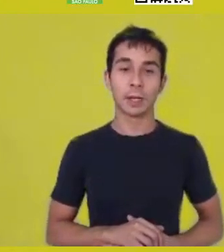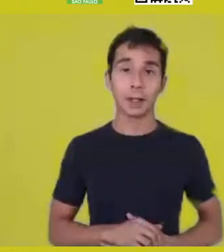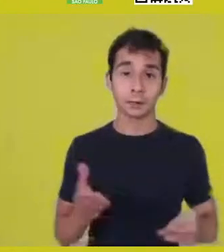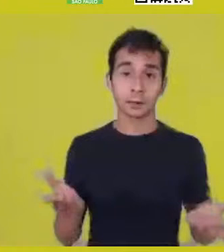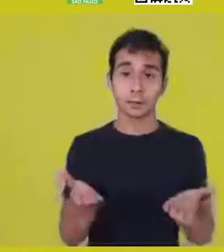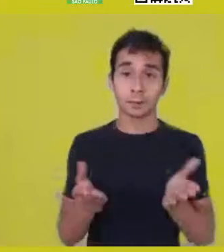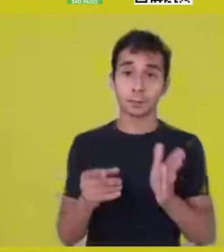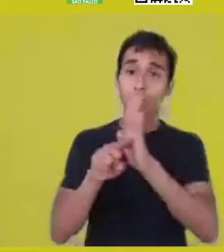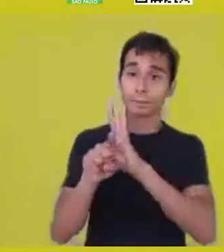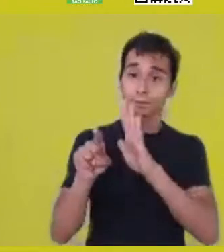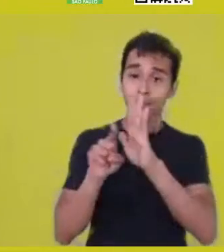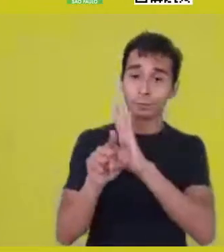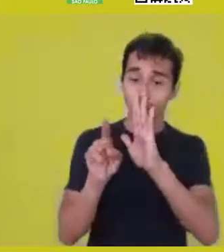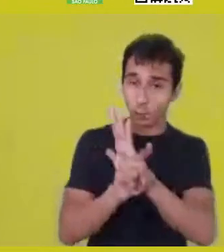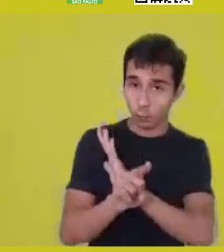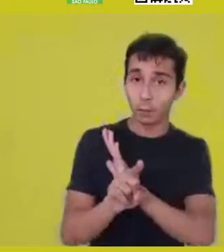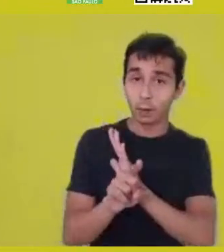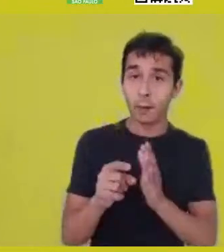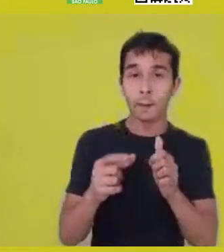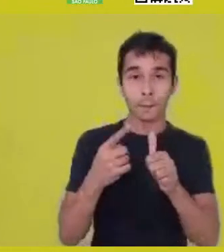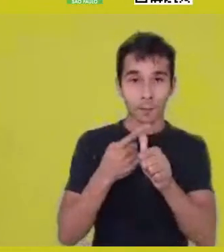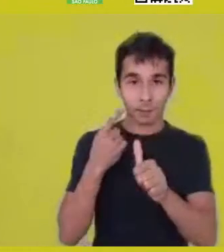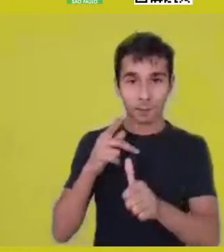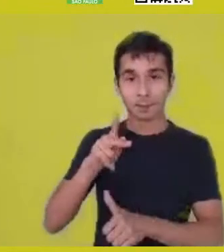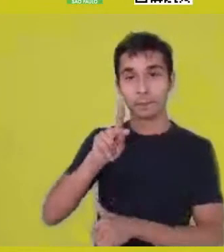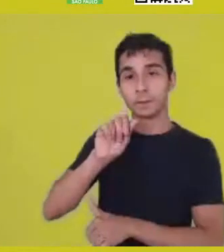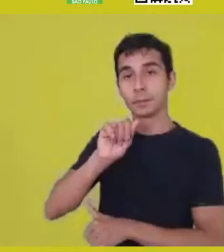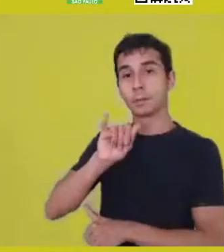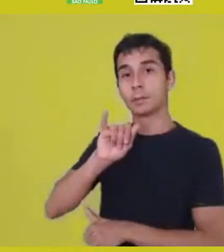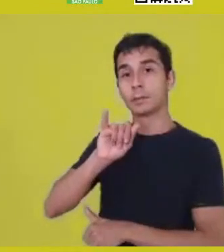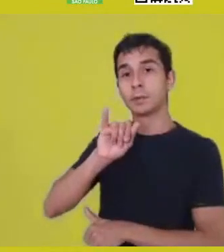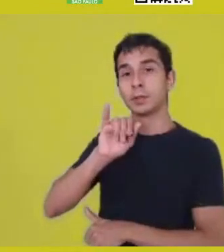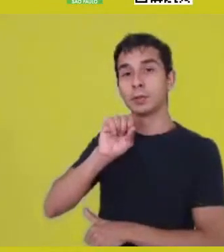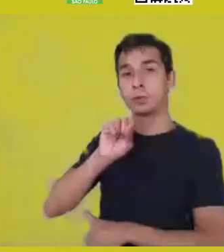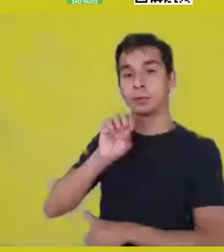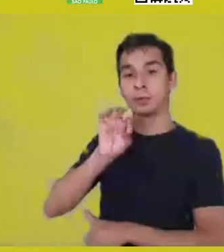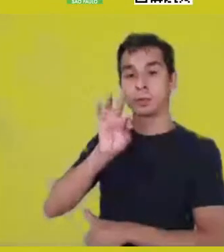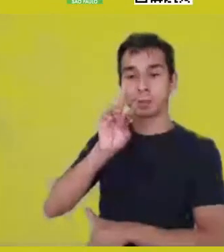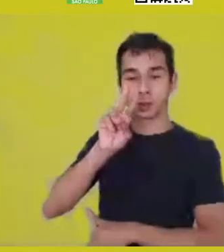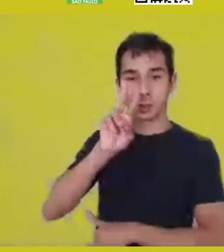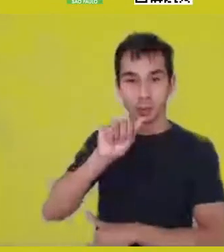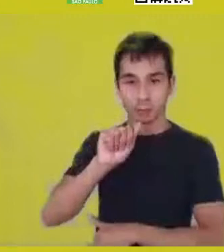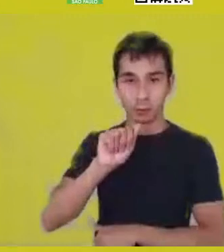so we can sip some water, taking a little water break.